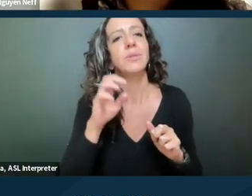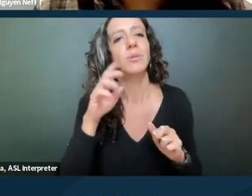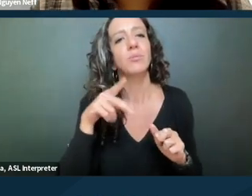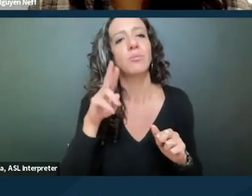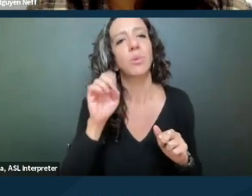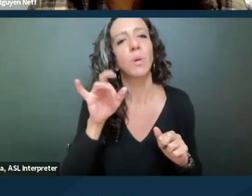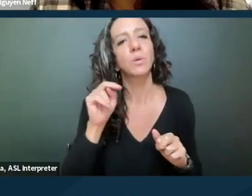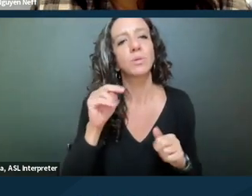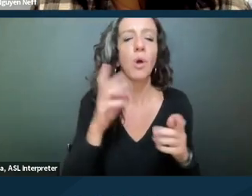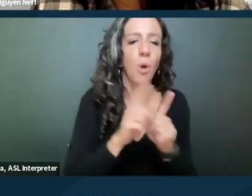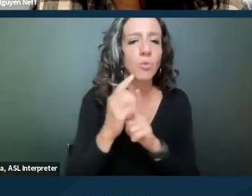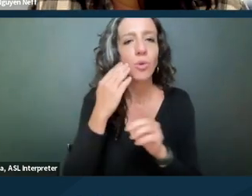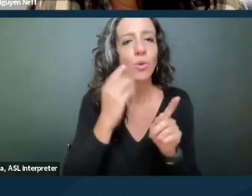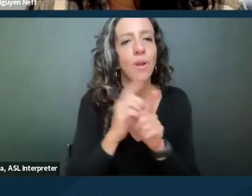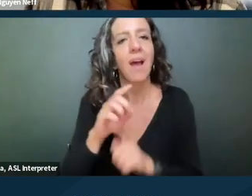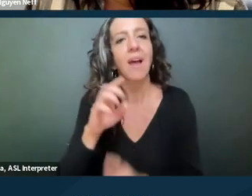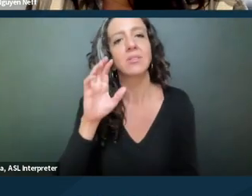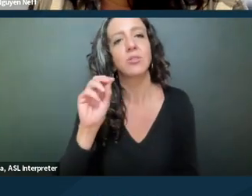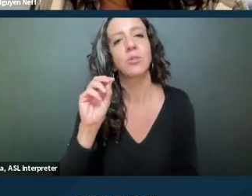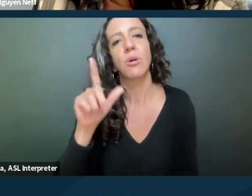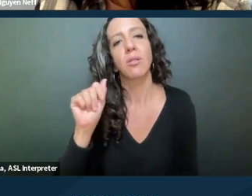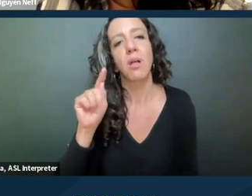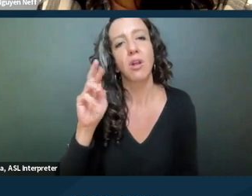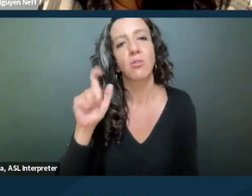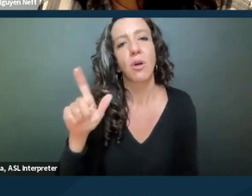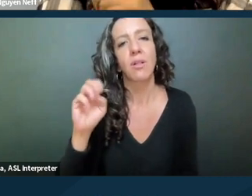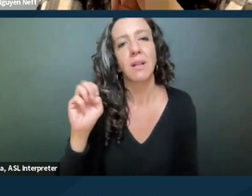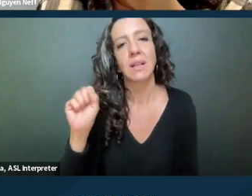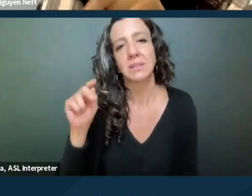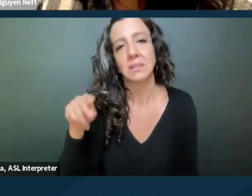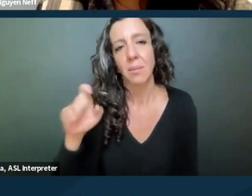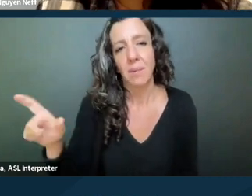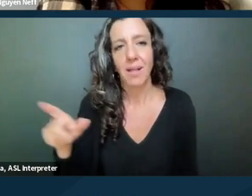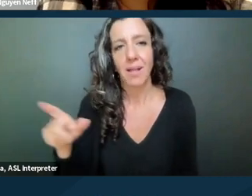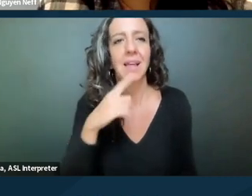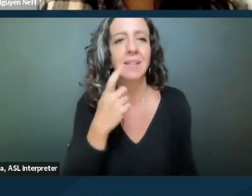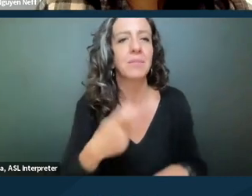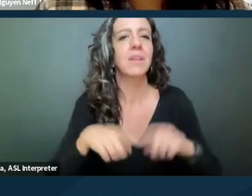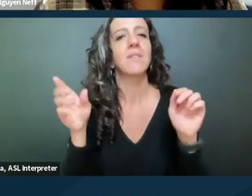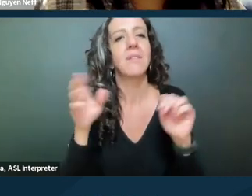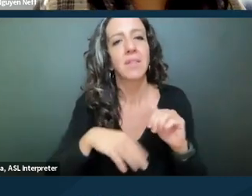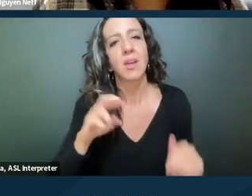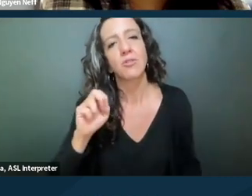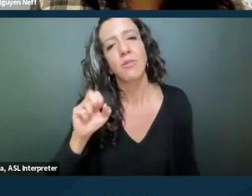which is a little bit different from claim preclusion or res judicata, which will be the next slide.